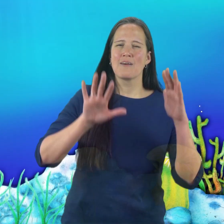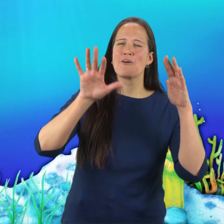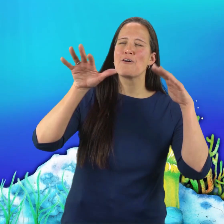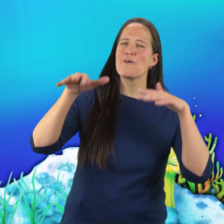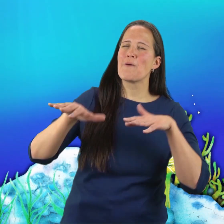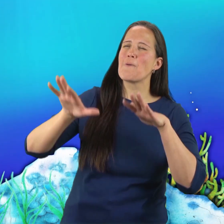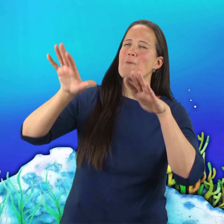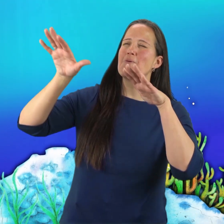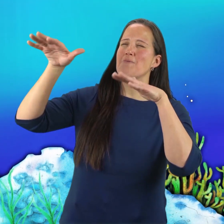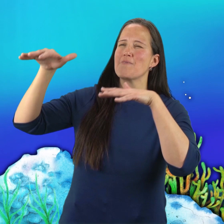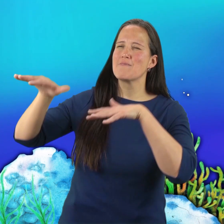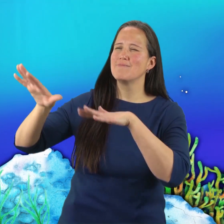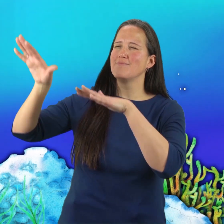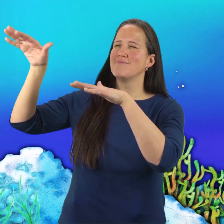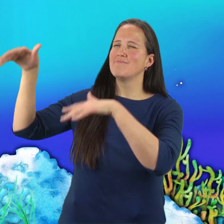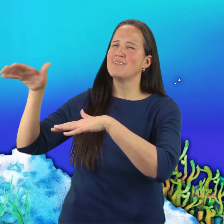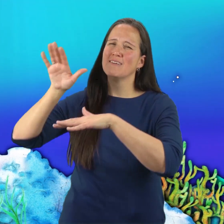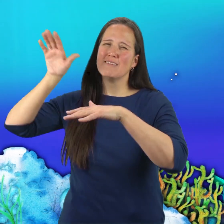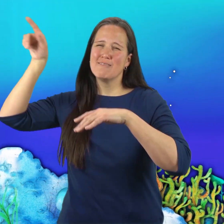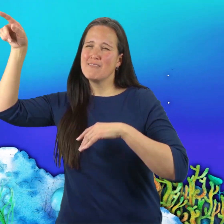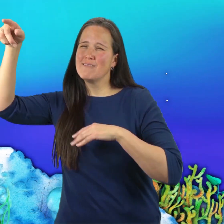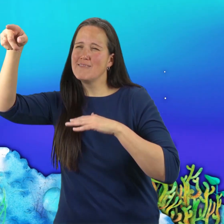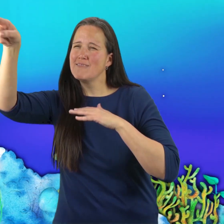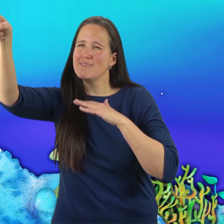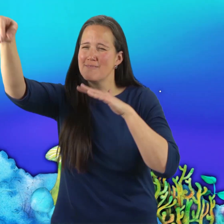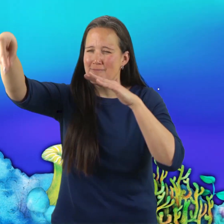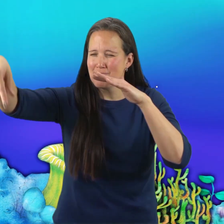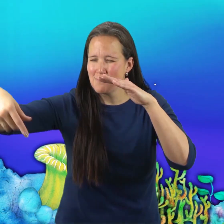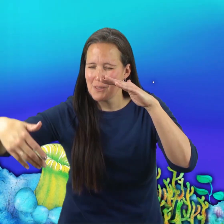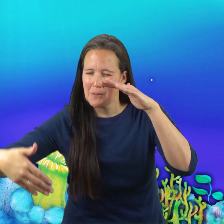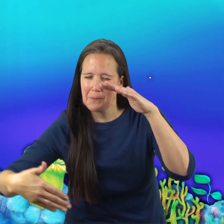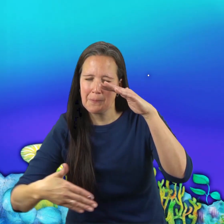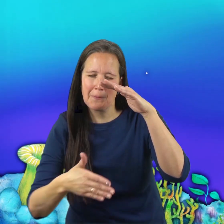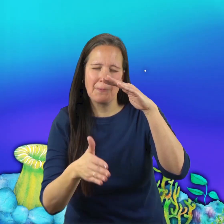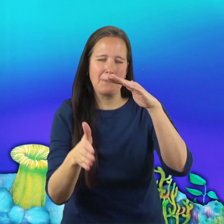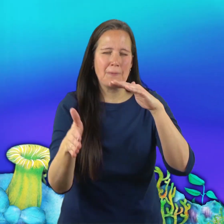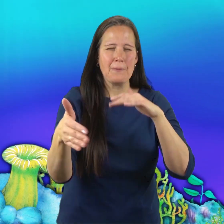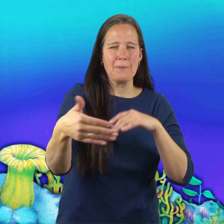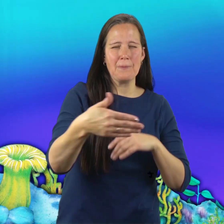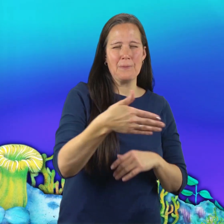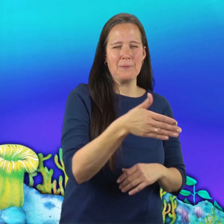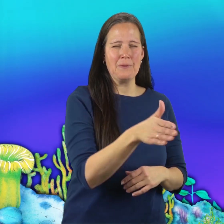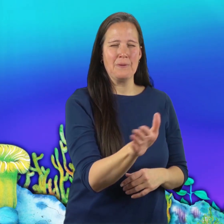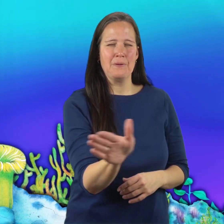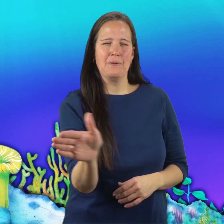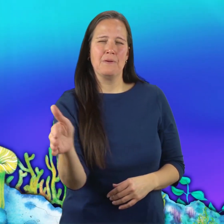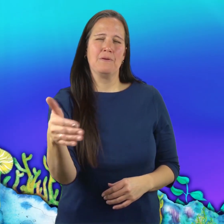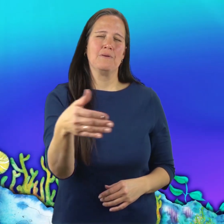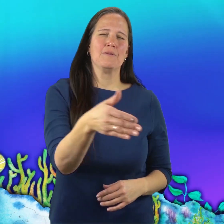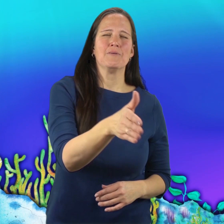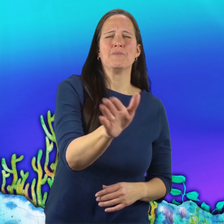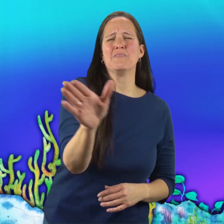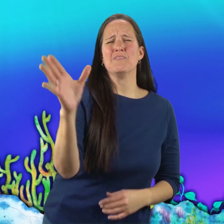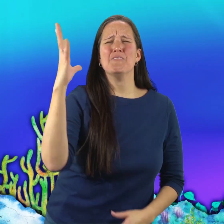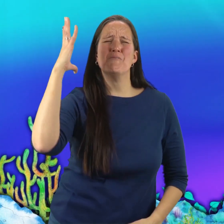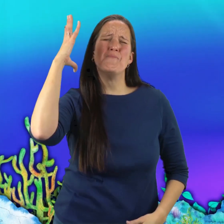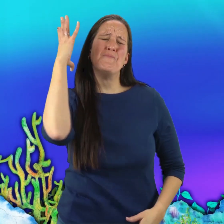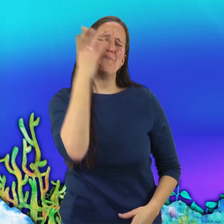A long way out in the deep blue sea there lived a fish. Not just an ordinary fish, but the most beautiful fish in the entire ocean.